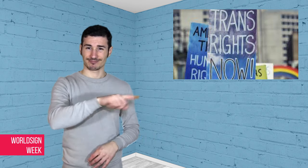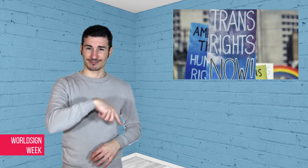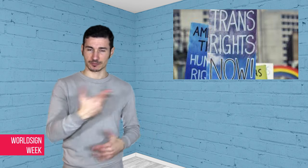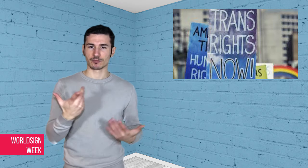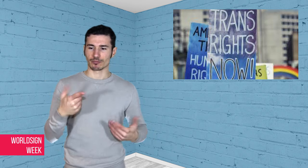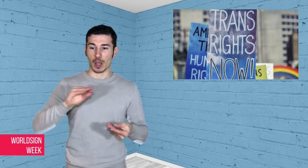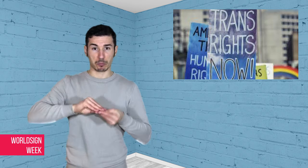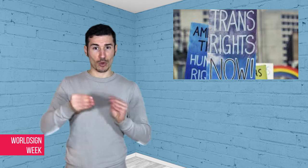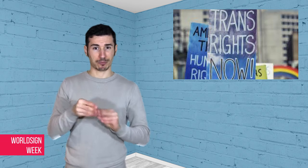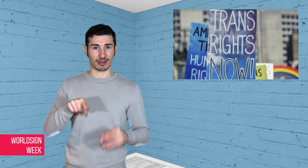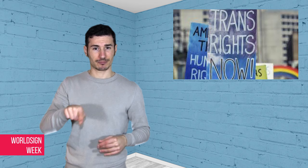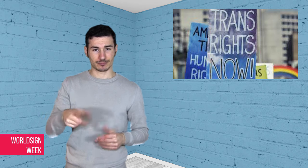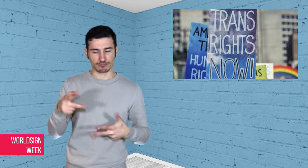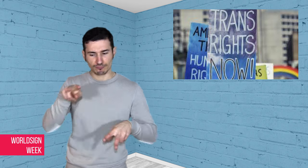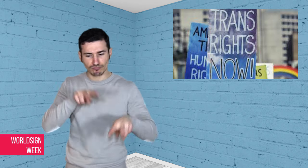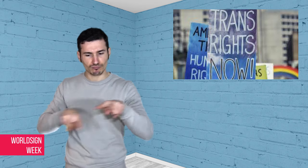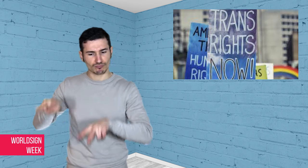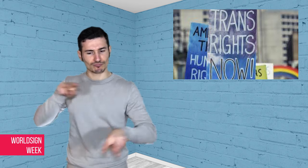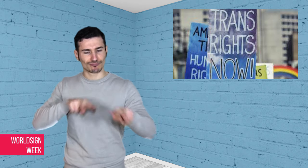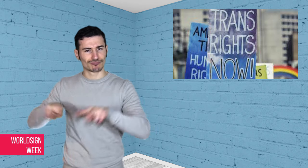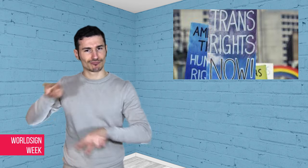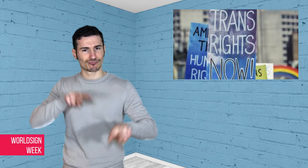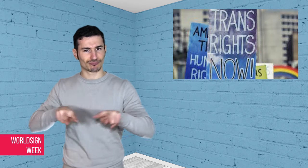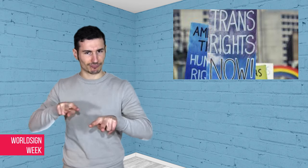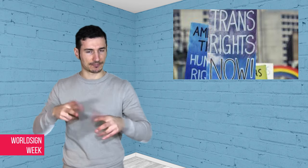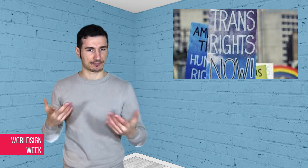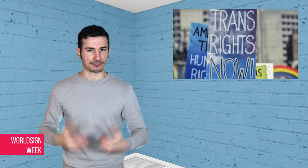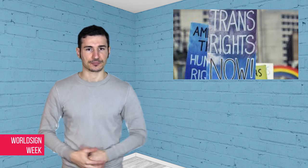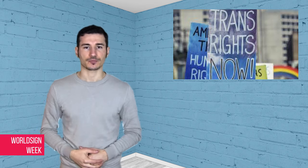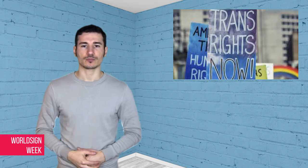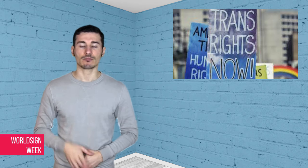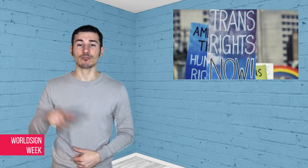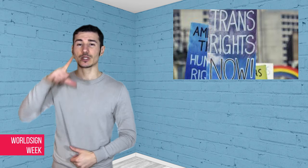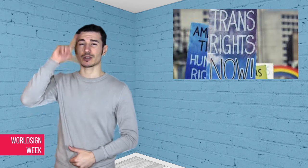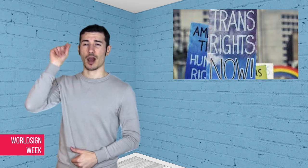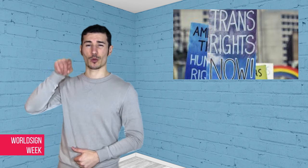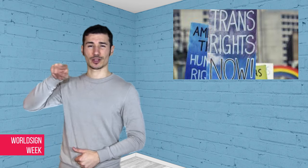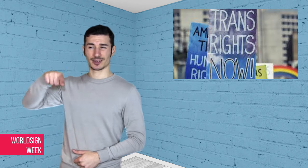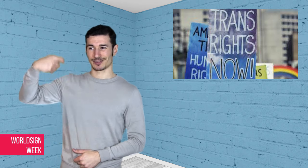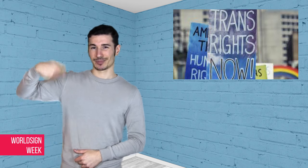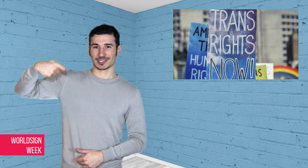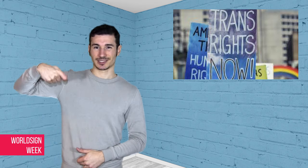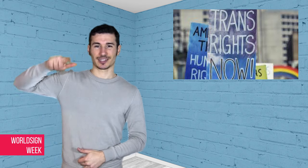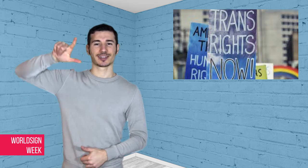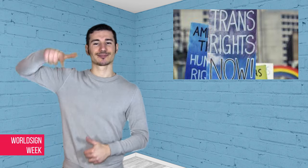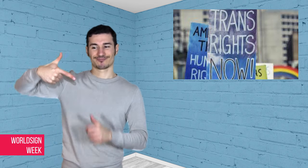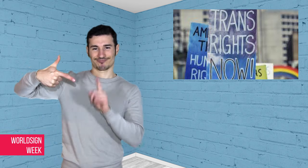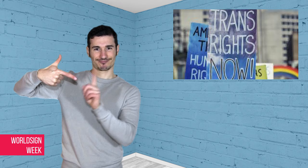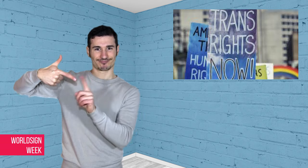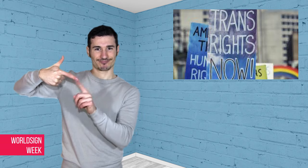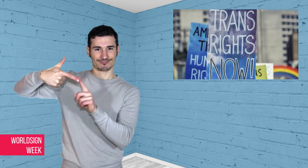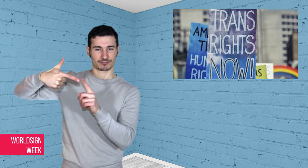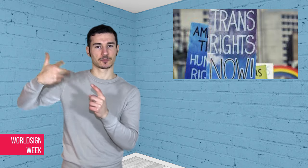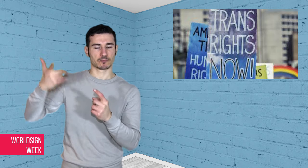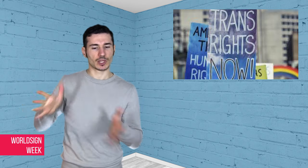students who disagree with gender- neutral bathrooms to seek guidance from